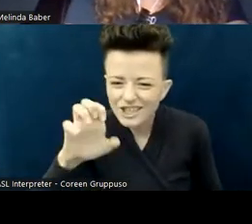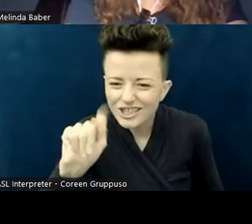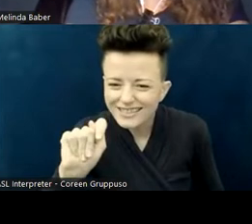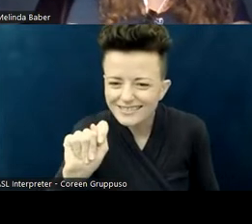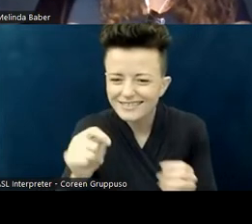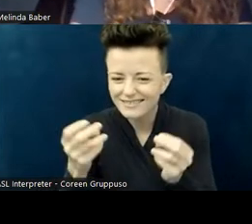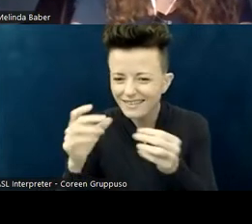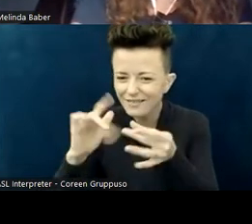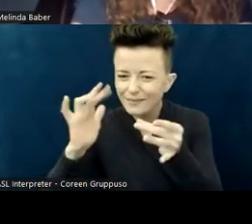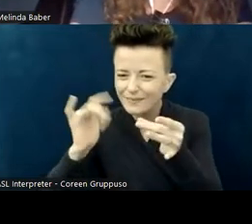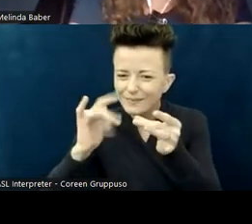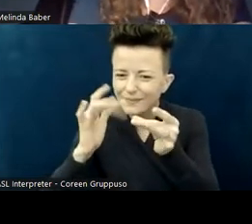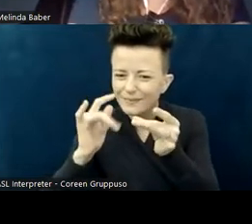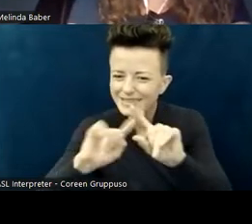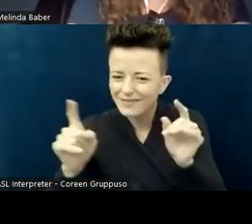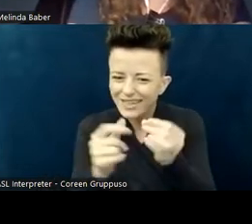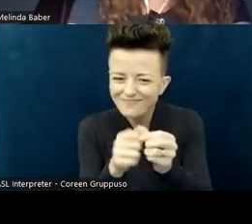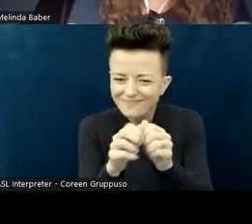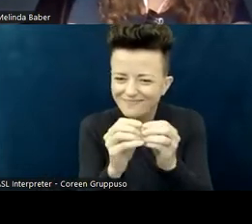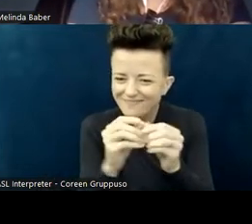and a visor to keep the fluorescent light.